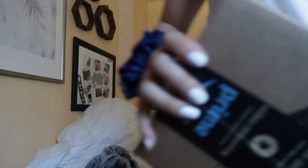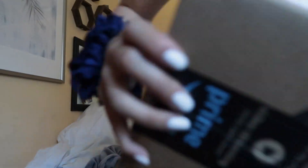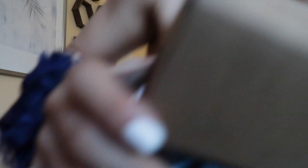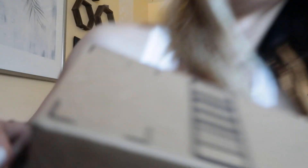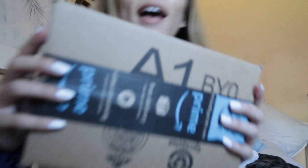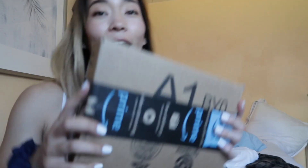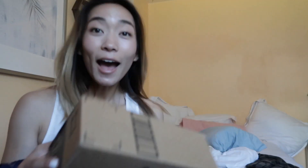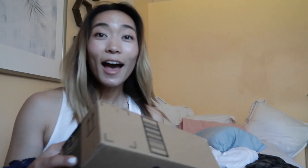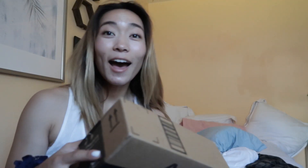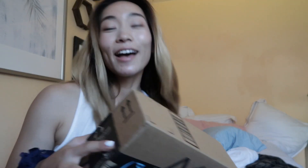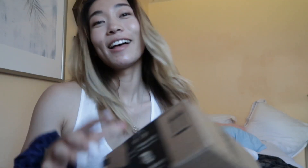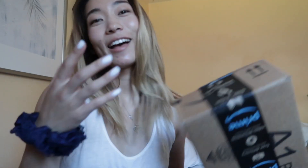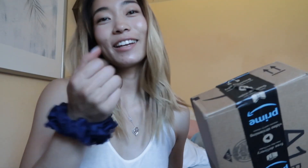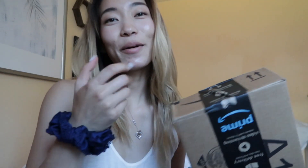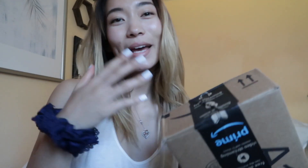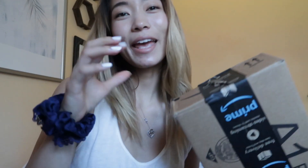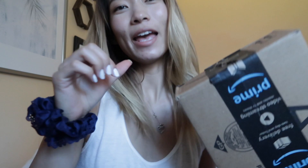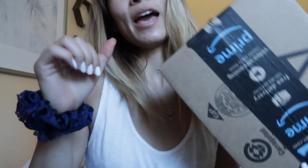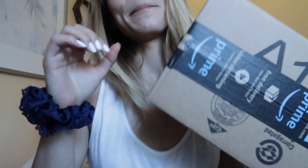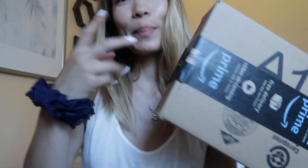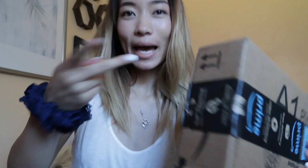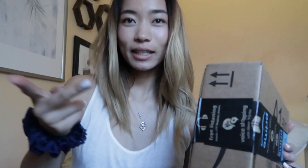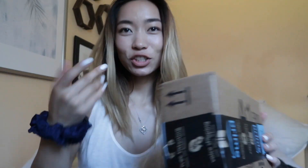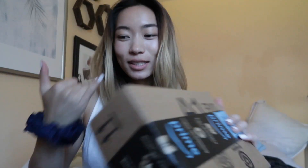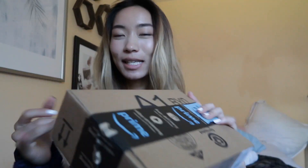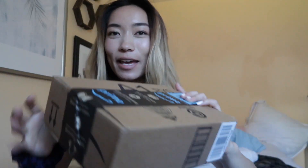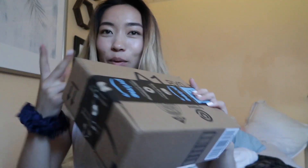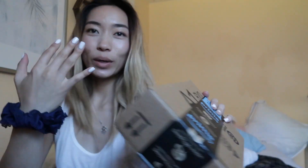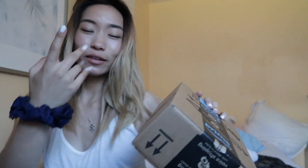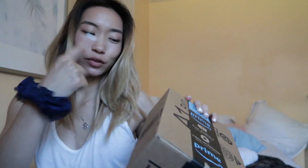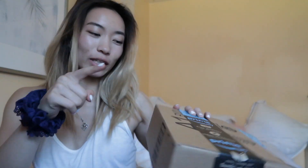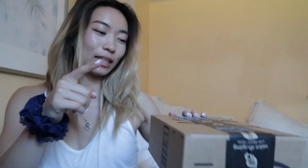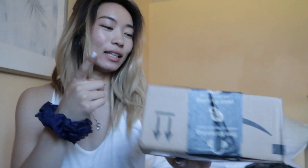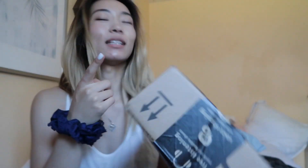Ah! I got my package today I've been waiting for it